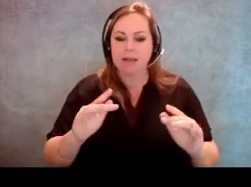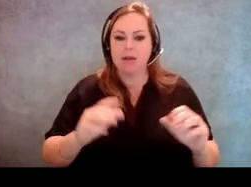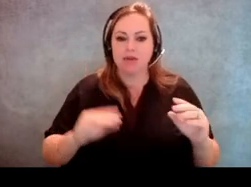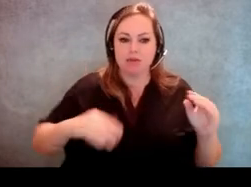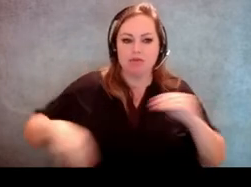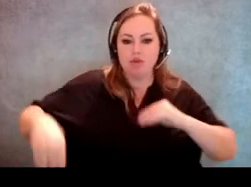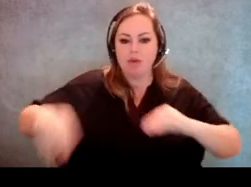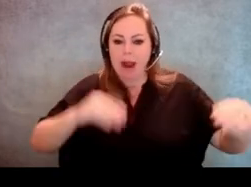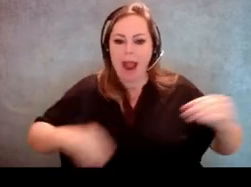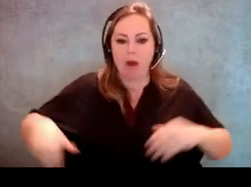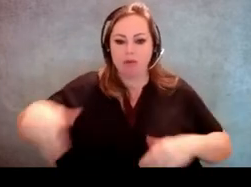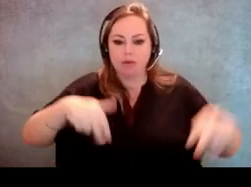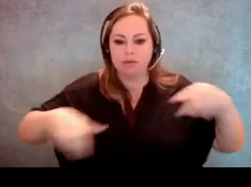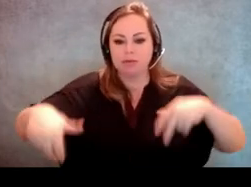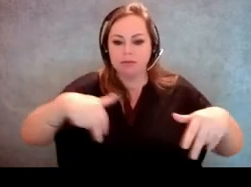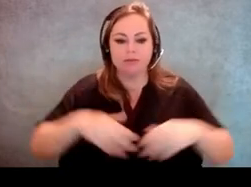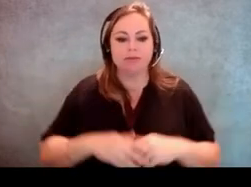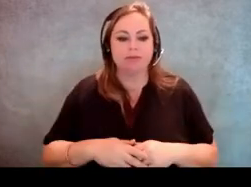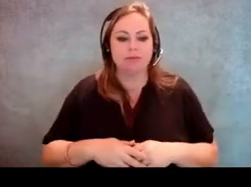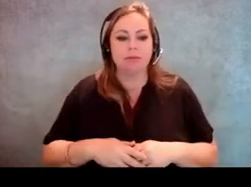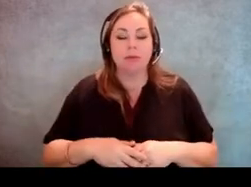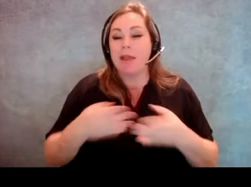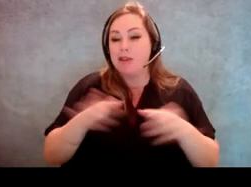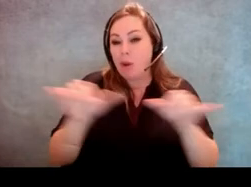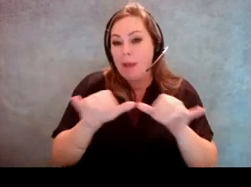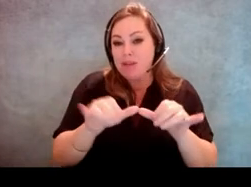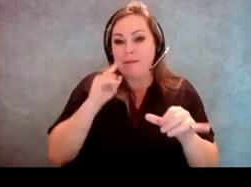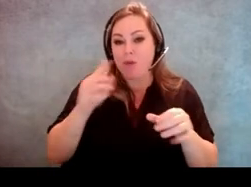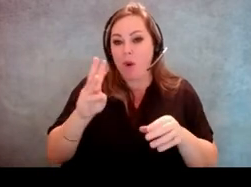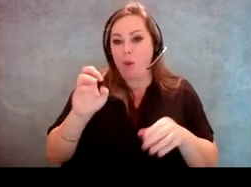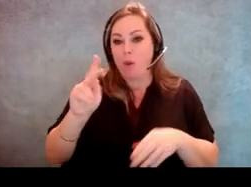The general measurement for walkways is 36 inches wide.